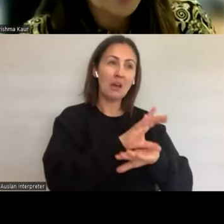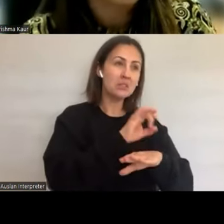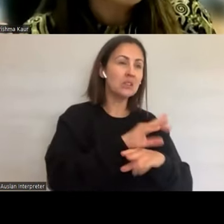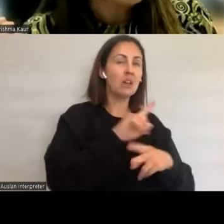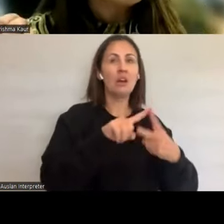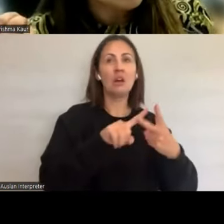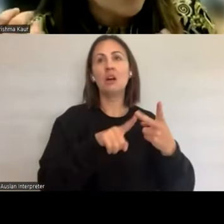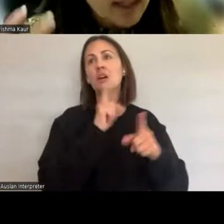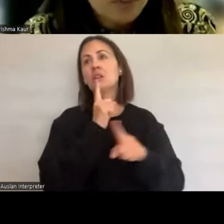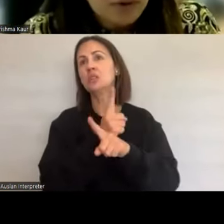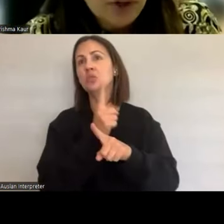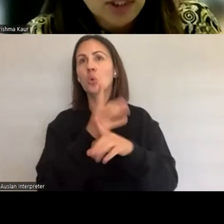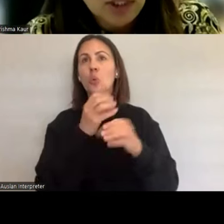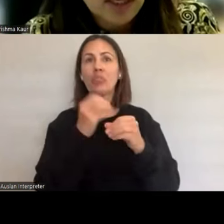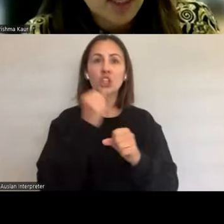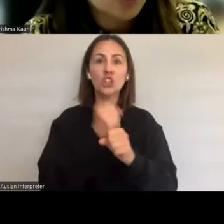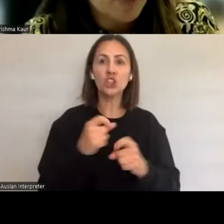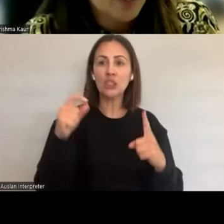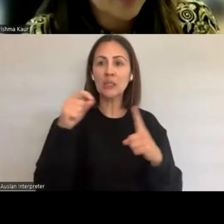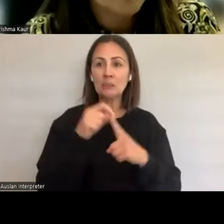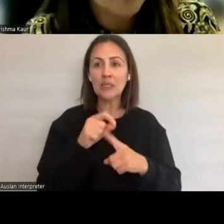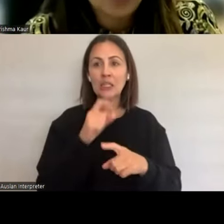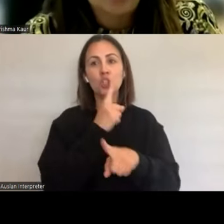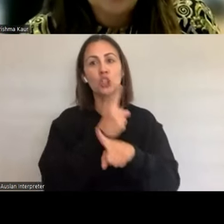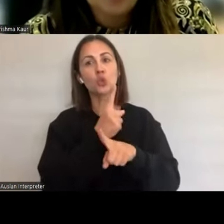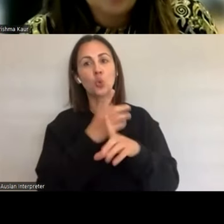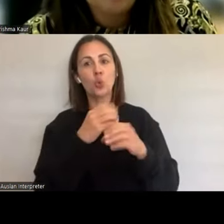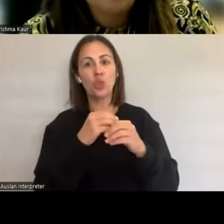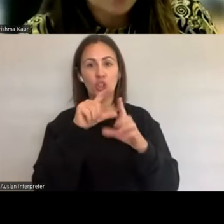The health professionals need to be educated. yeah.